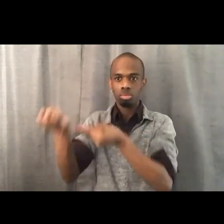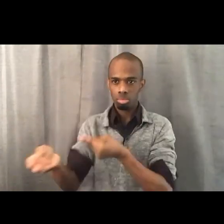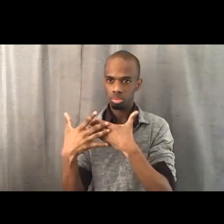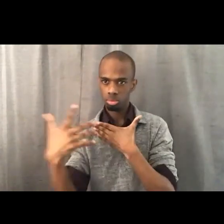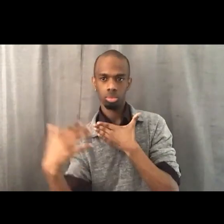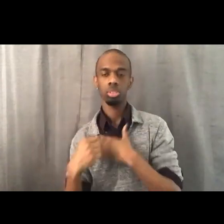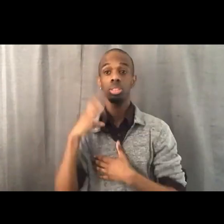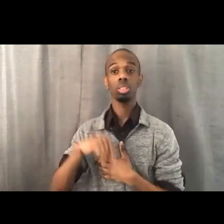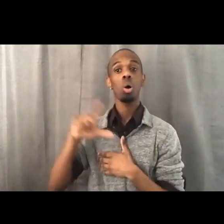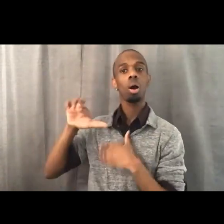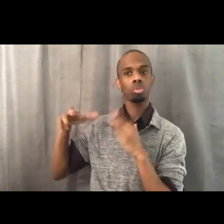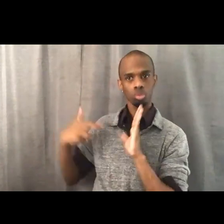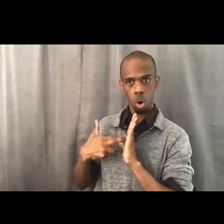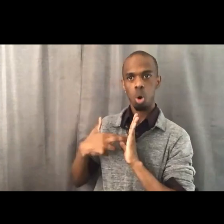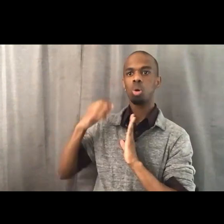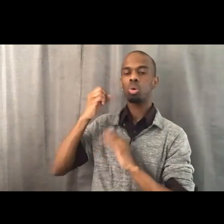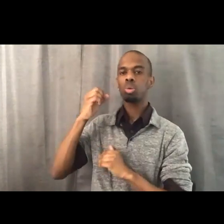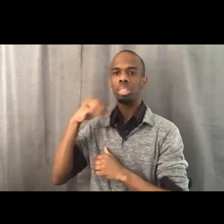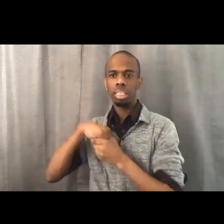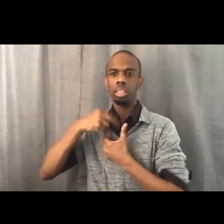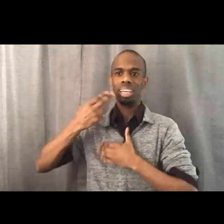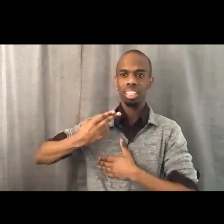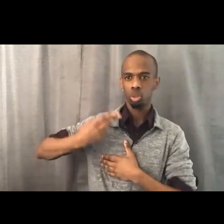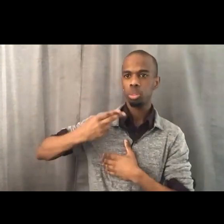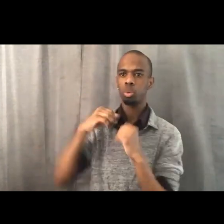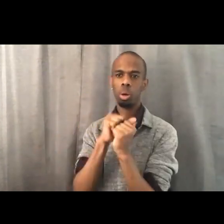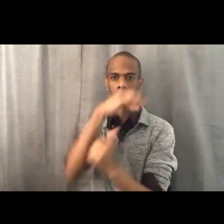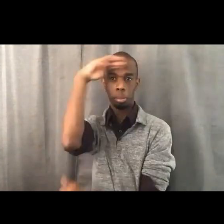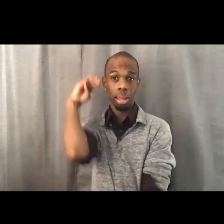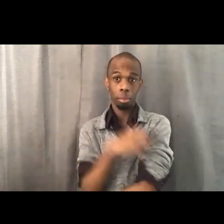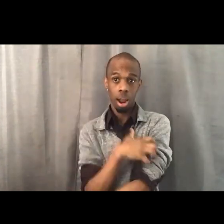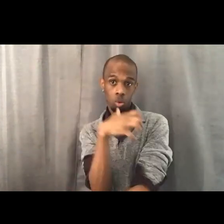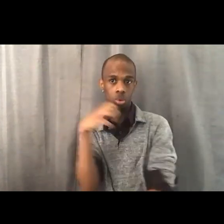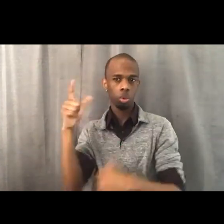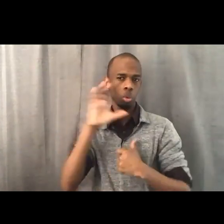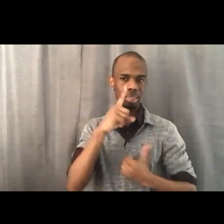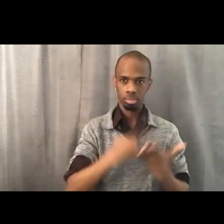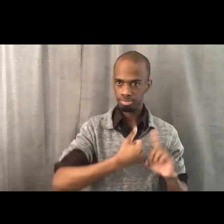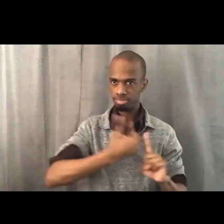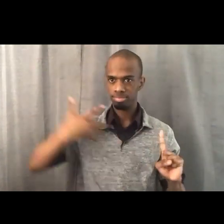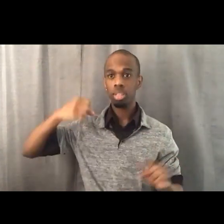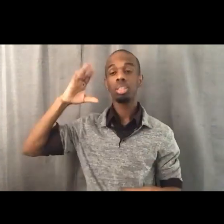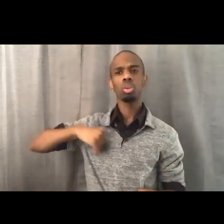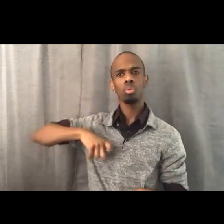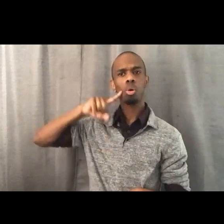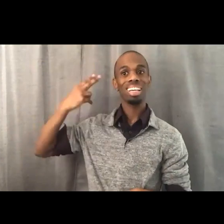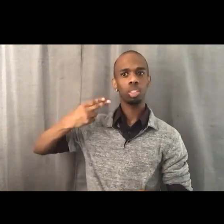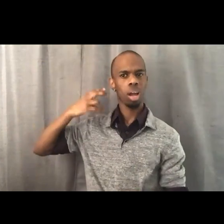I do wanna give a little bit of historical context, reminding us, there's a chant that we say all the time